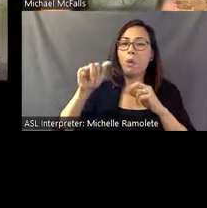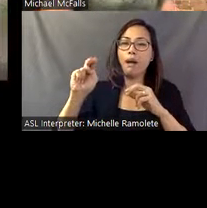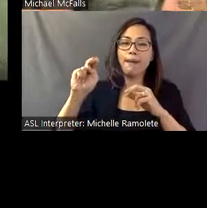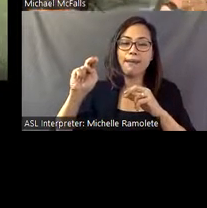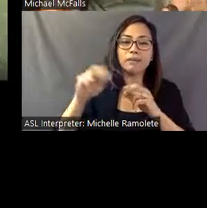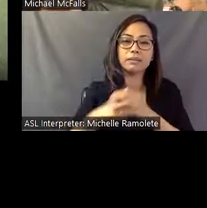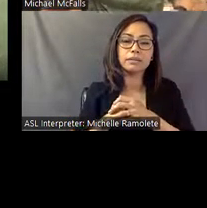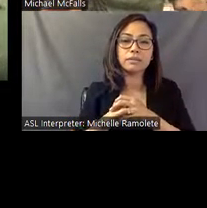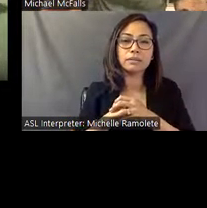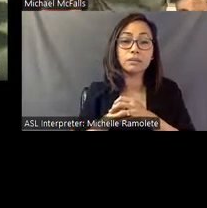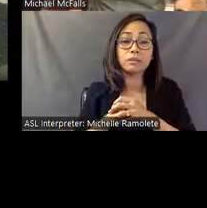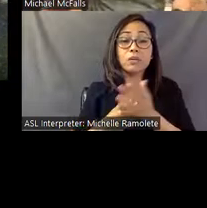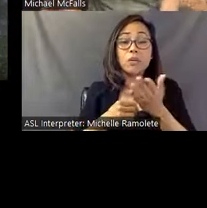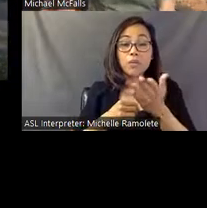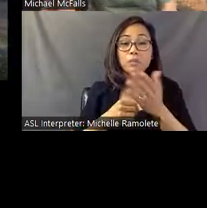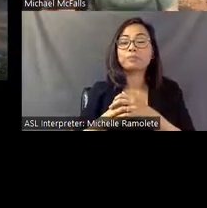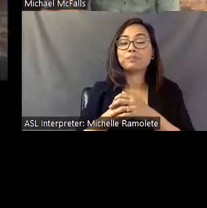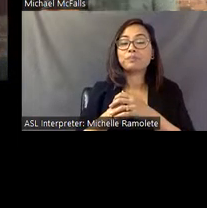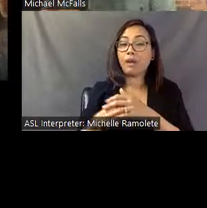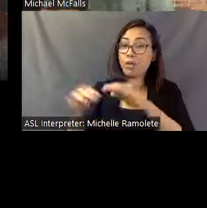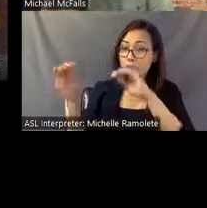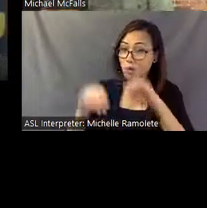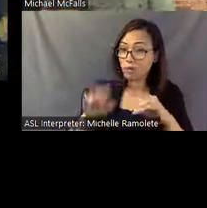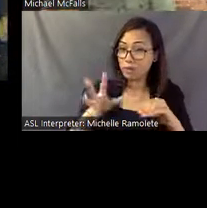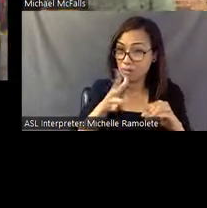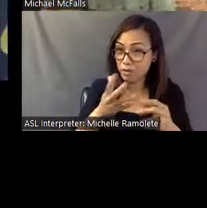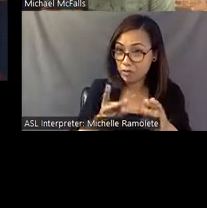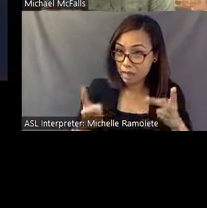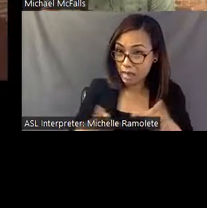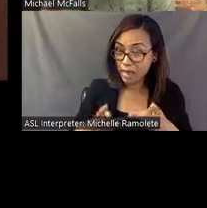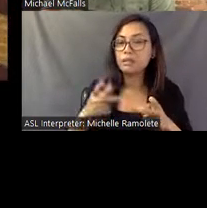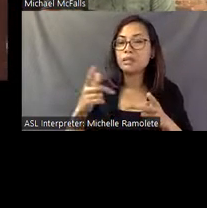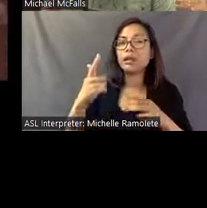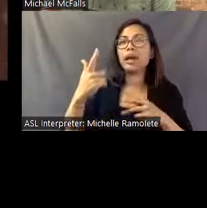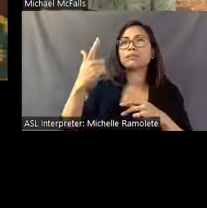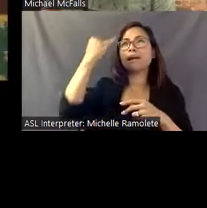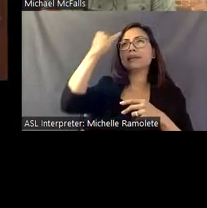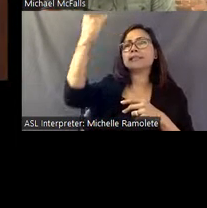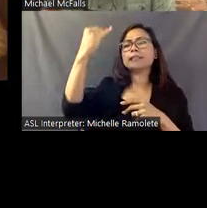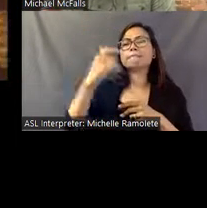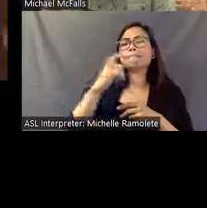So after moving to his mother's place, he got the notion that he wanted to build something;